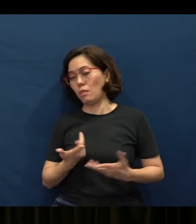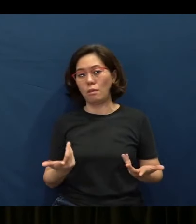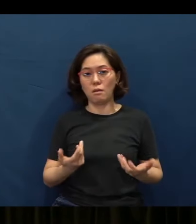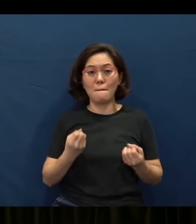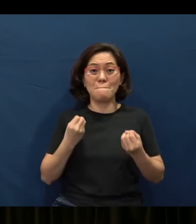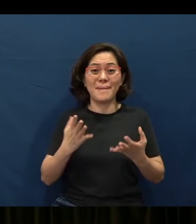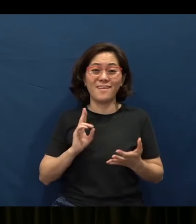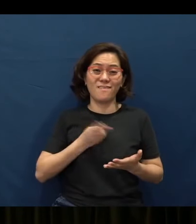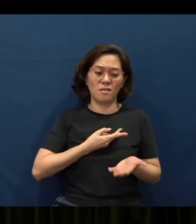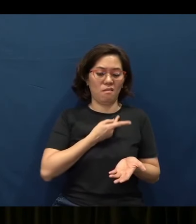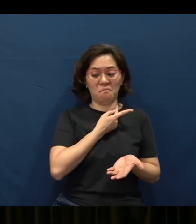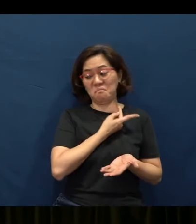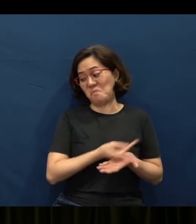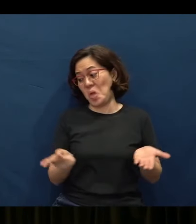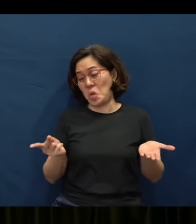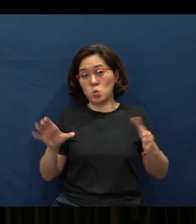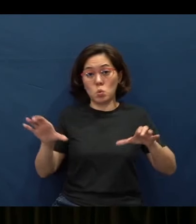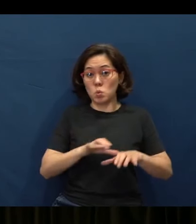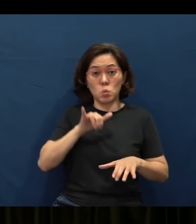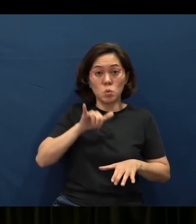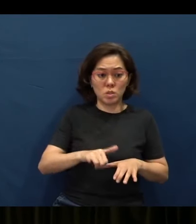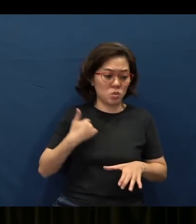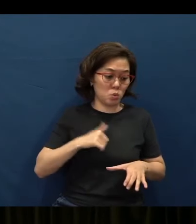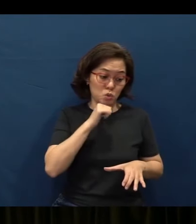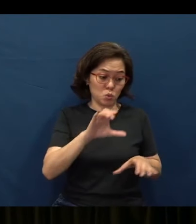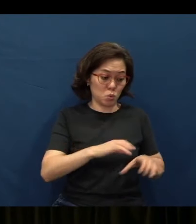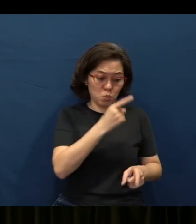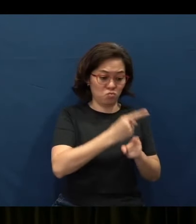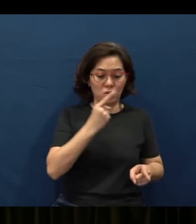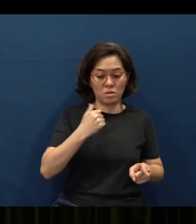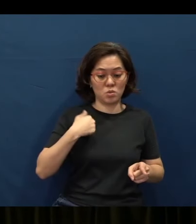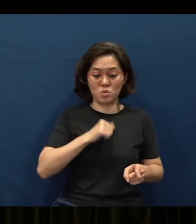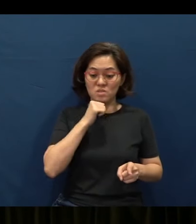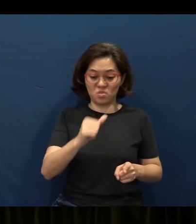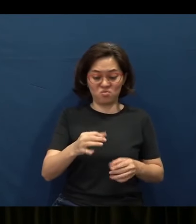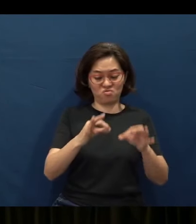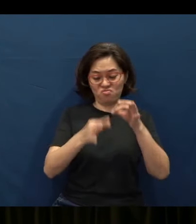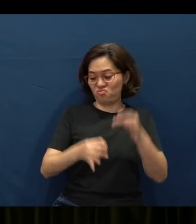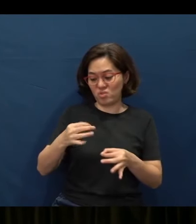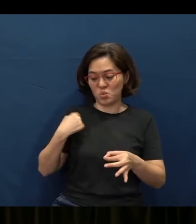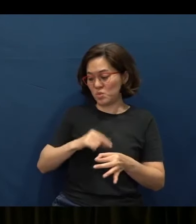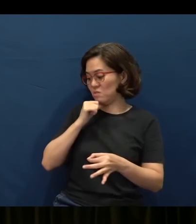We fail to do what is right; we fail to do what is just; we fail to do what is fair.